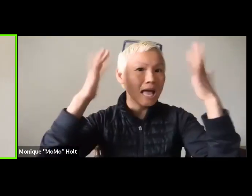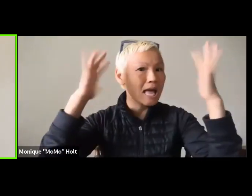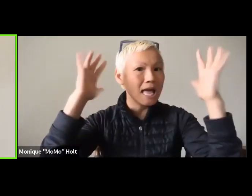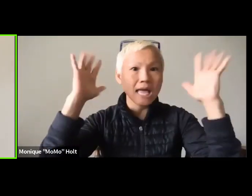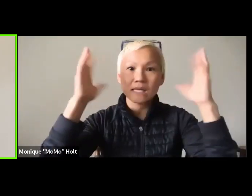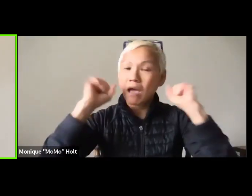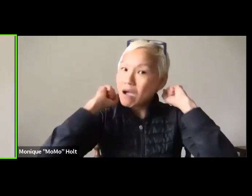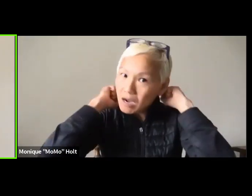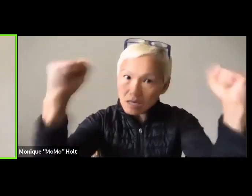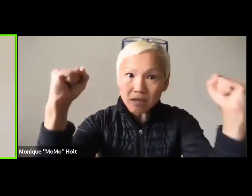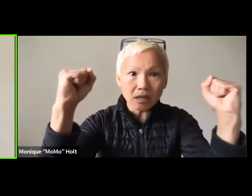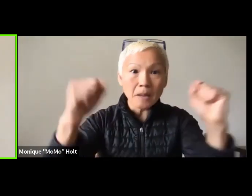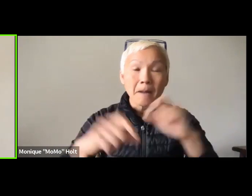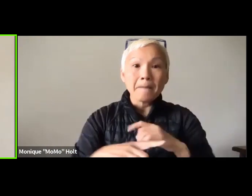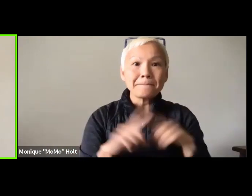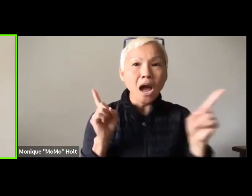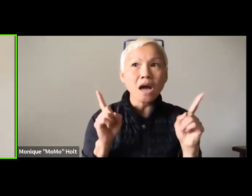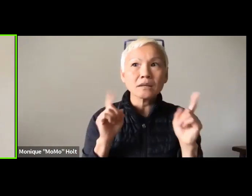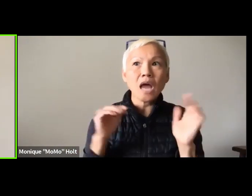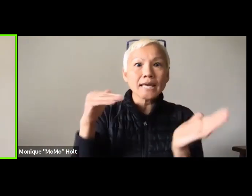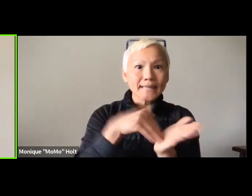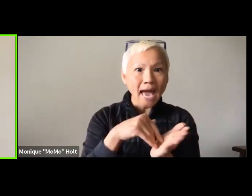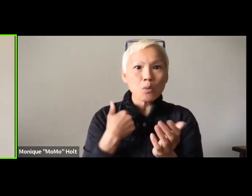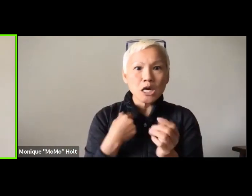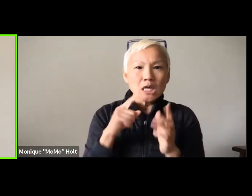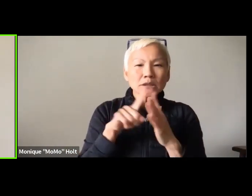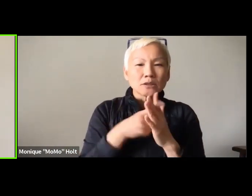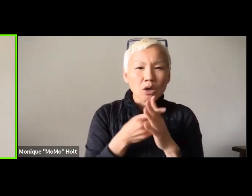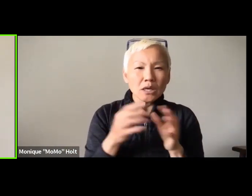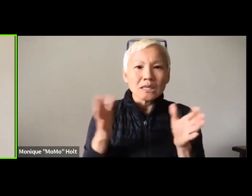Deaf people to be on Broadway, which is amazing,